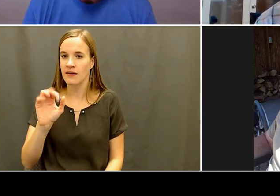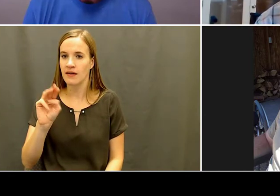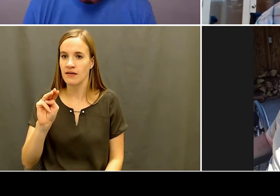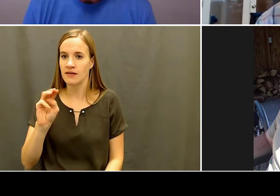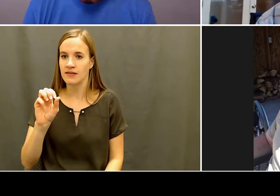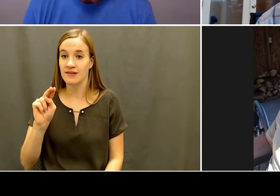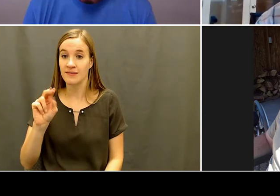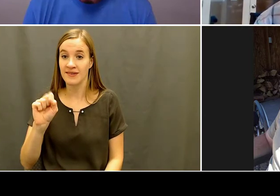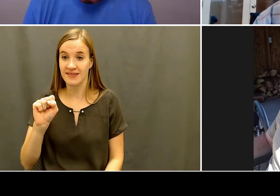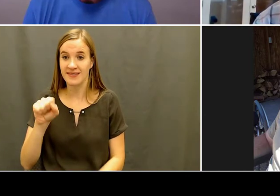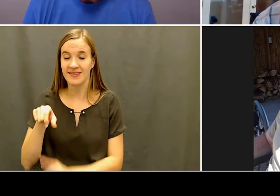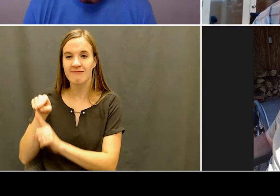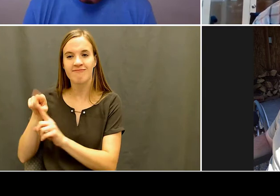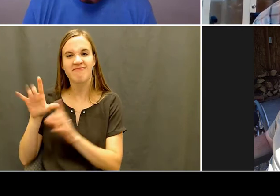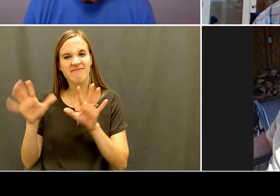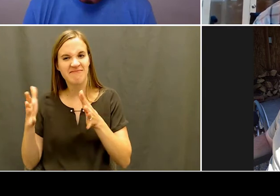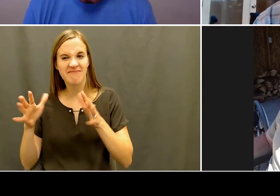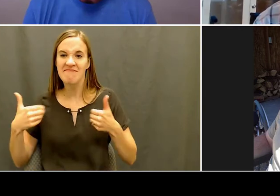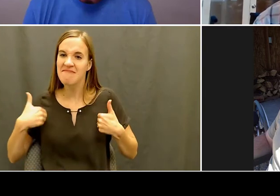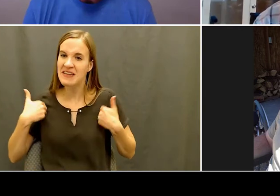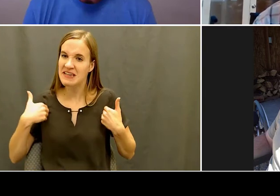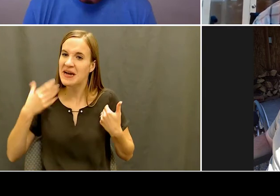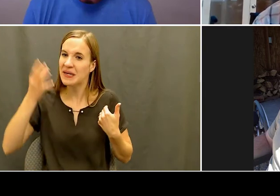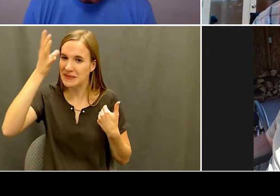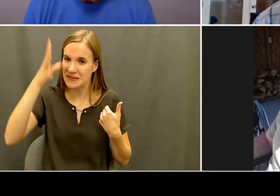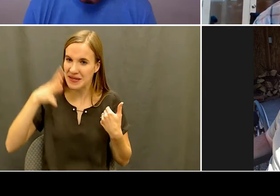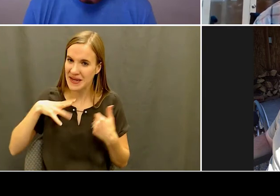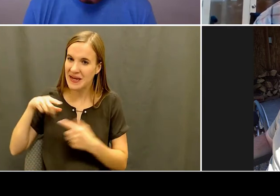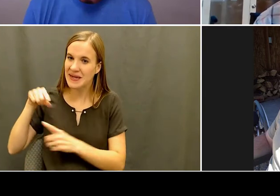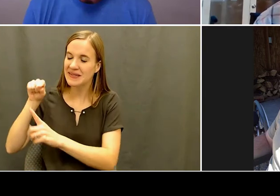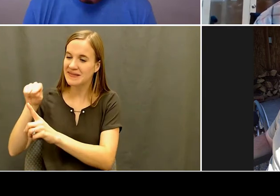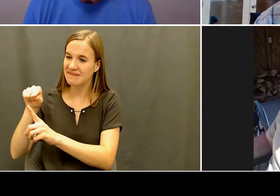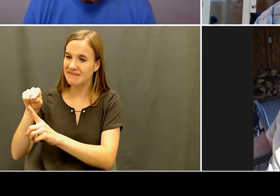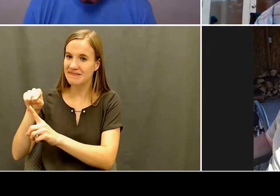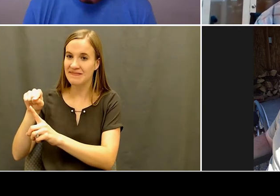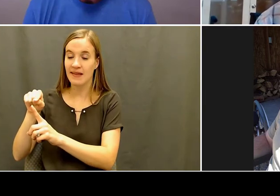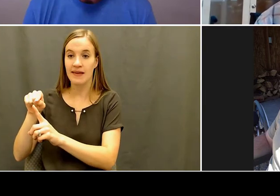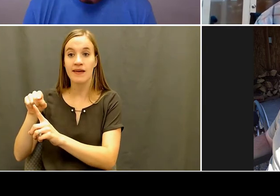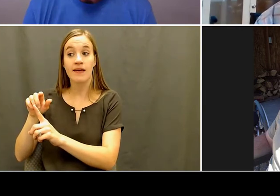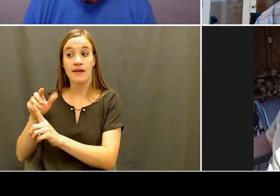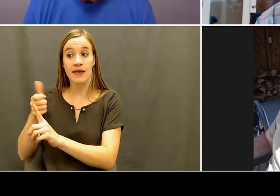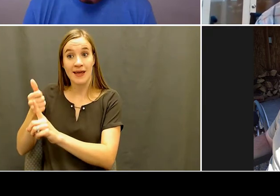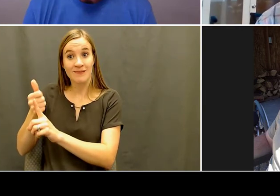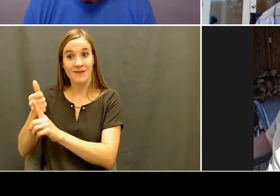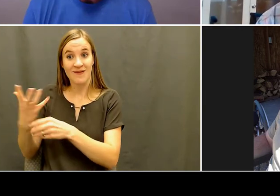Kelly booted up and, and Jake, I'm gonna let you talk about